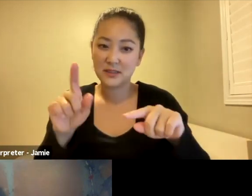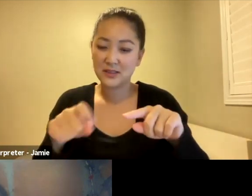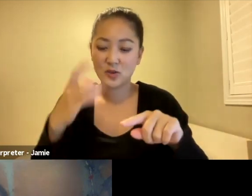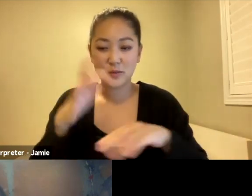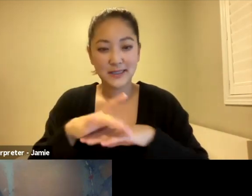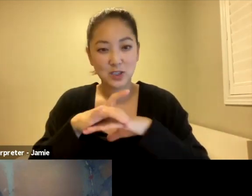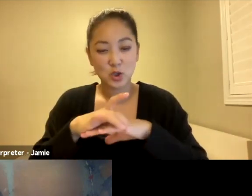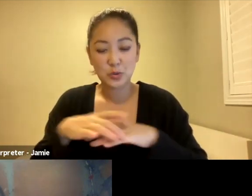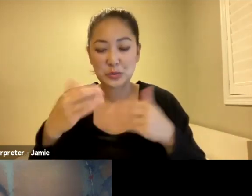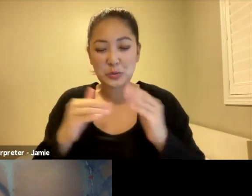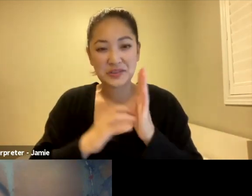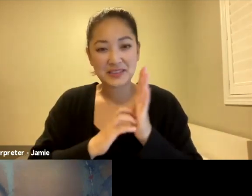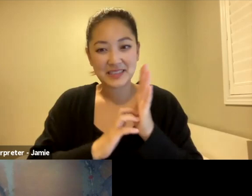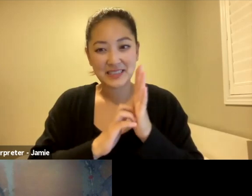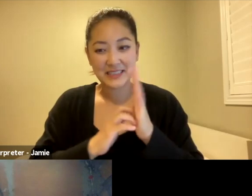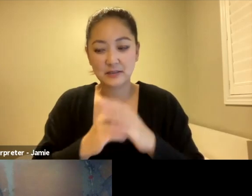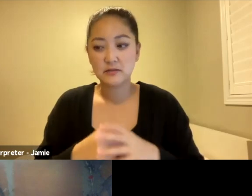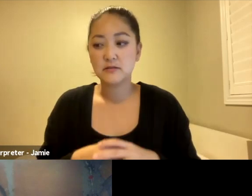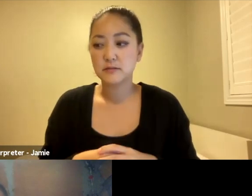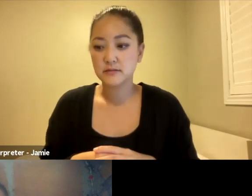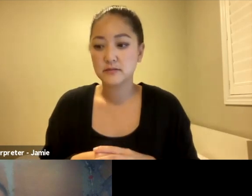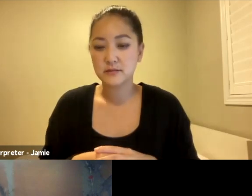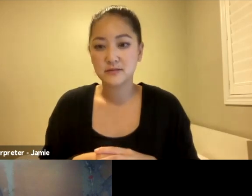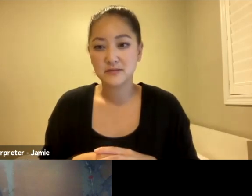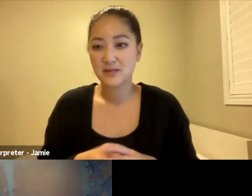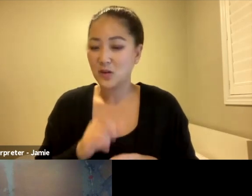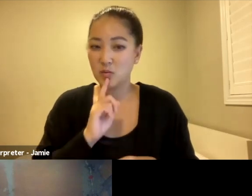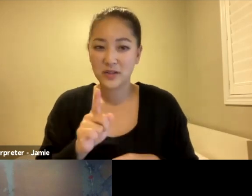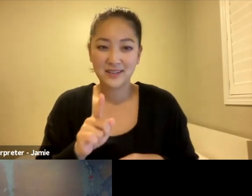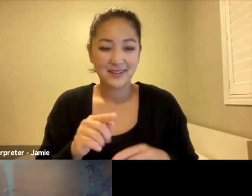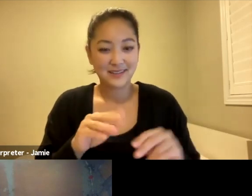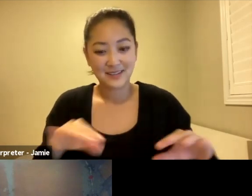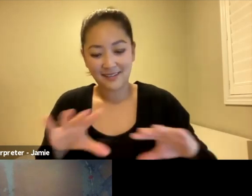this connection that exists, and maybe culture has not pay attention.